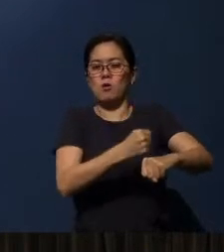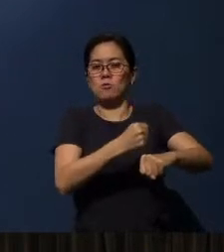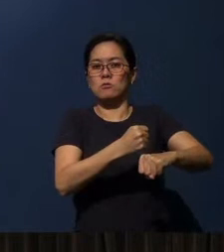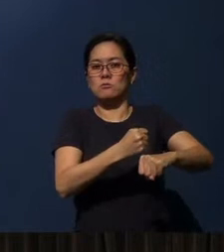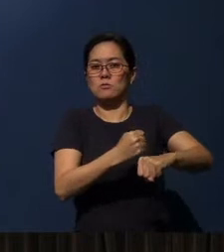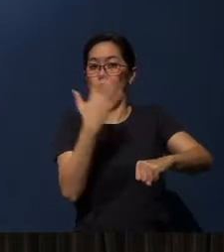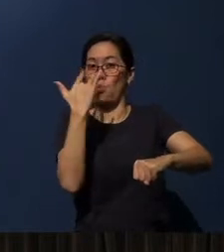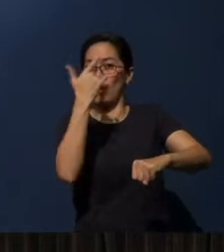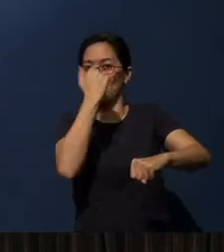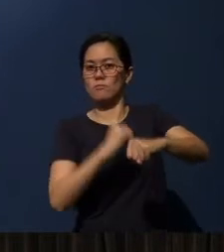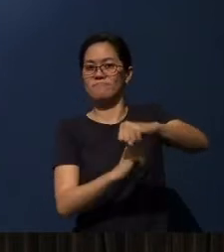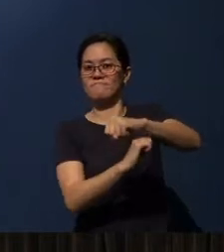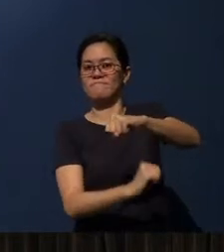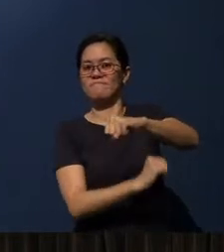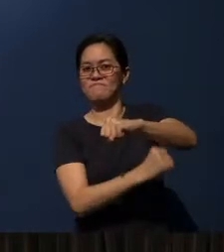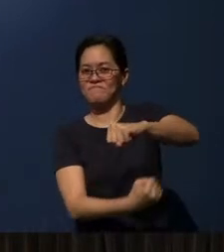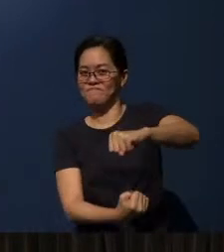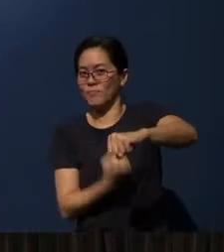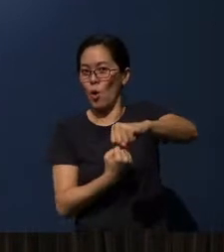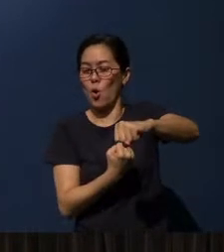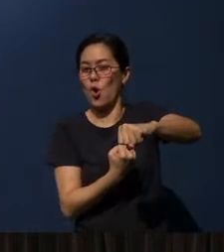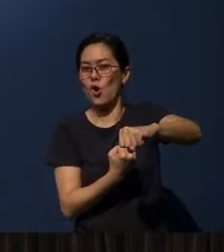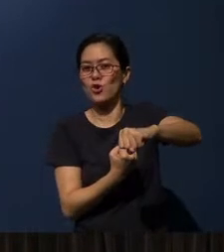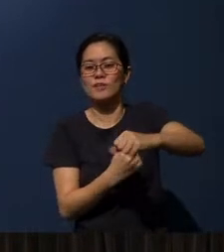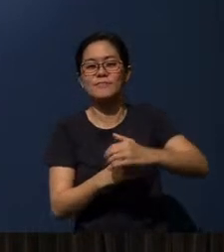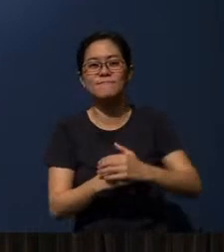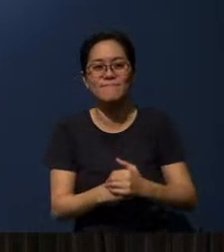upon the rock.”